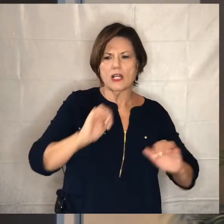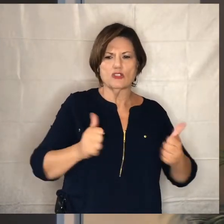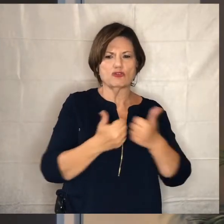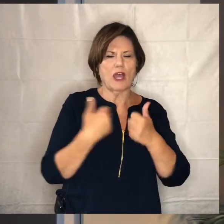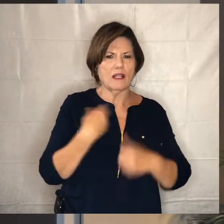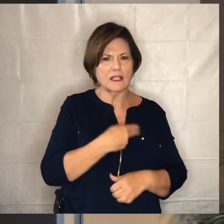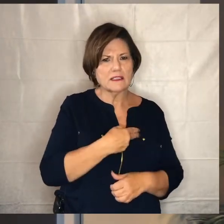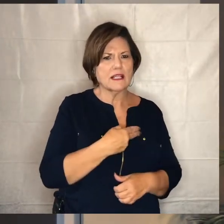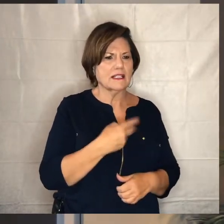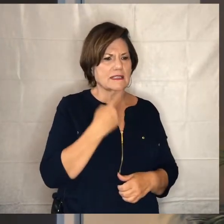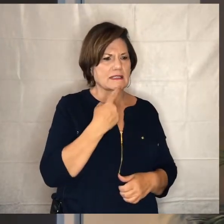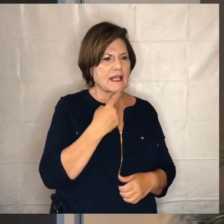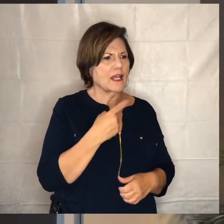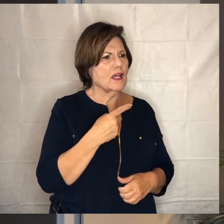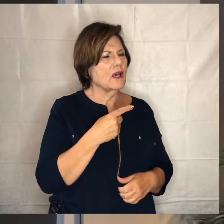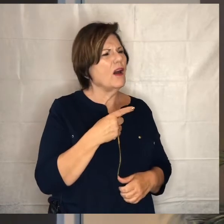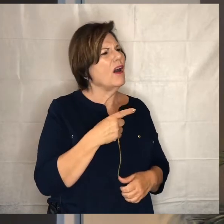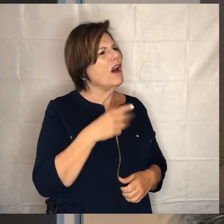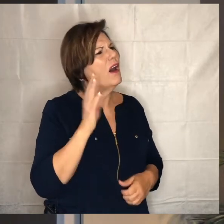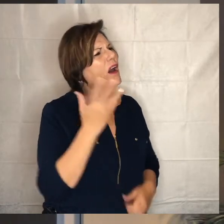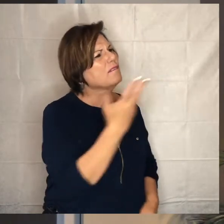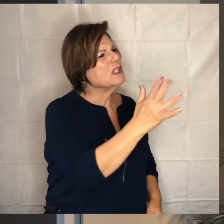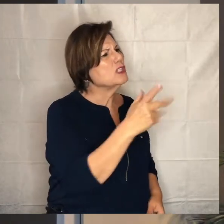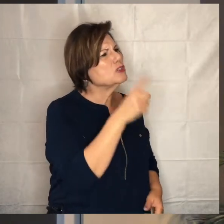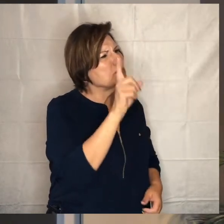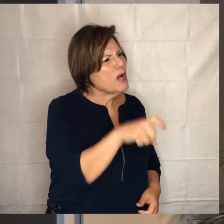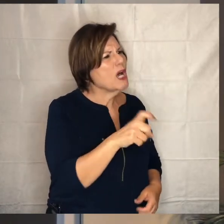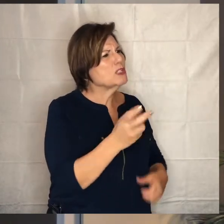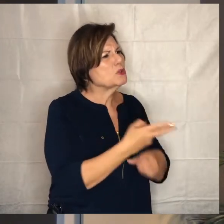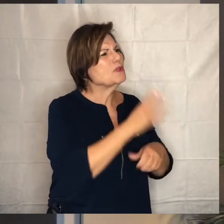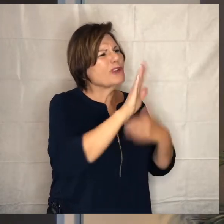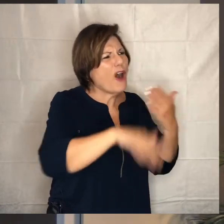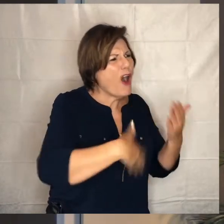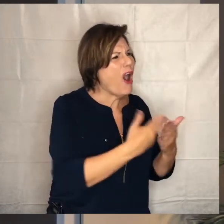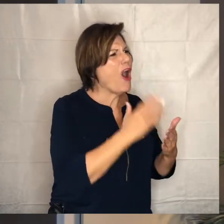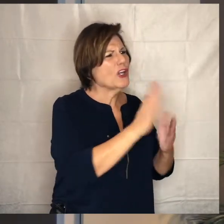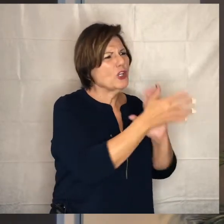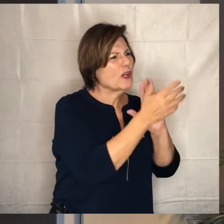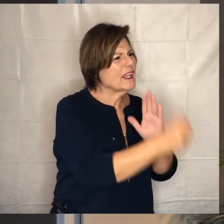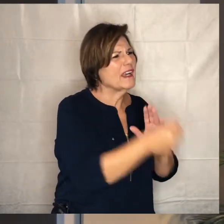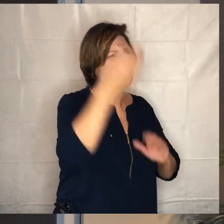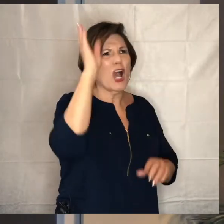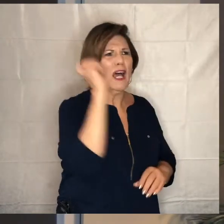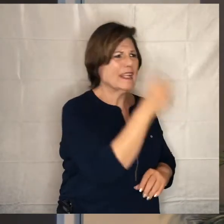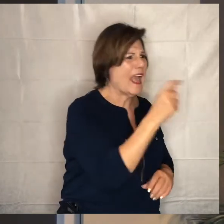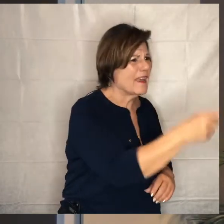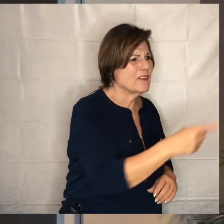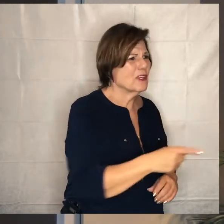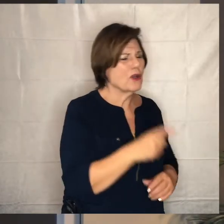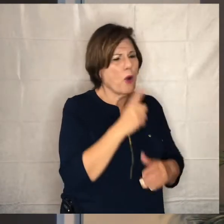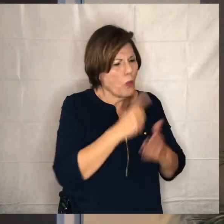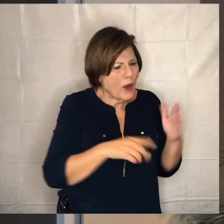you're not using all the gifts that god has given you and those voices are asking the question sort of what are you doing with your gifts